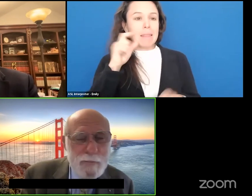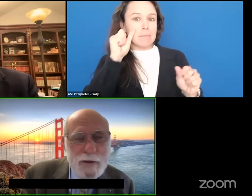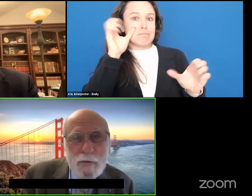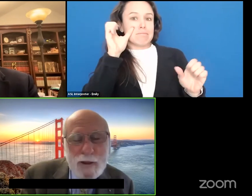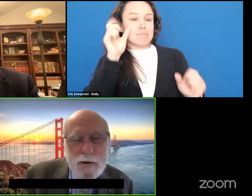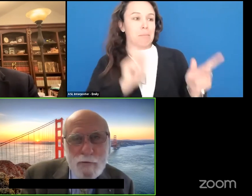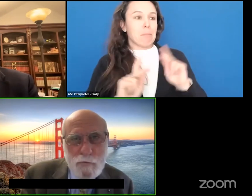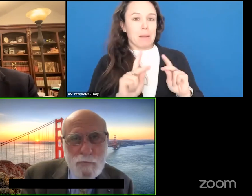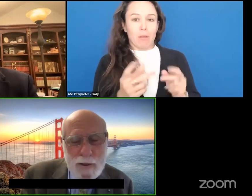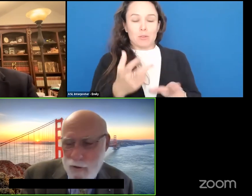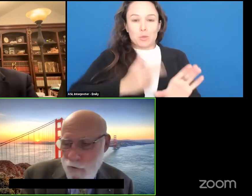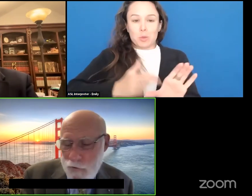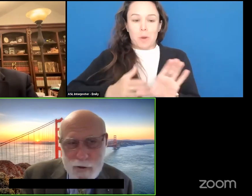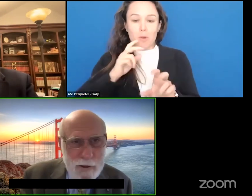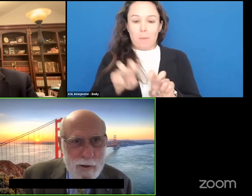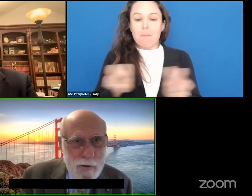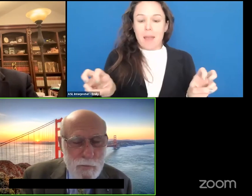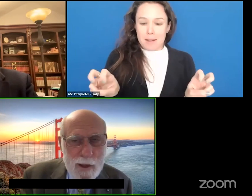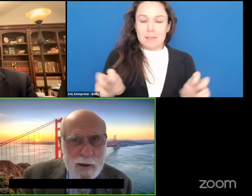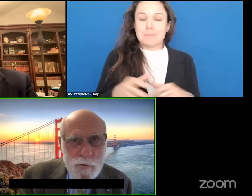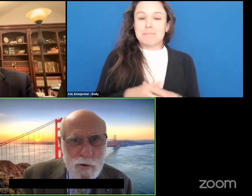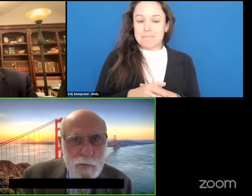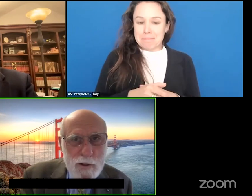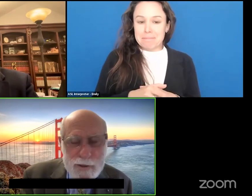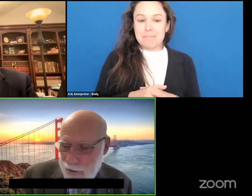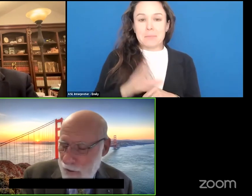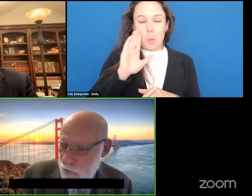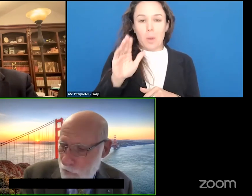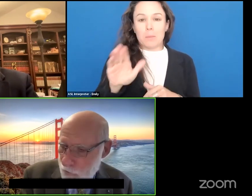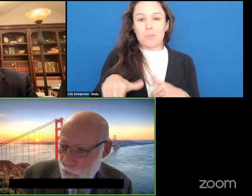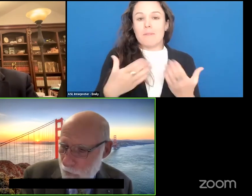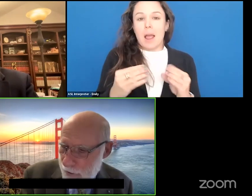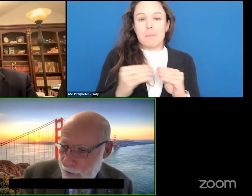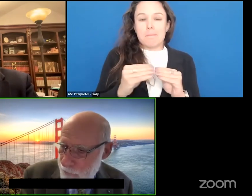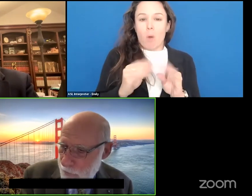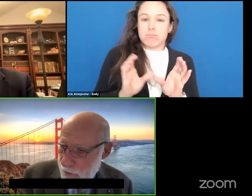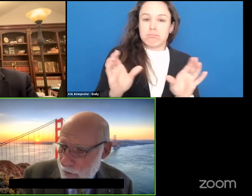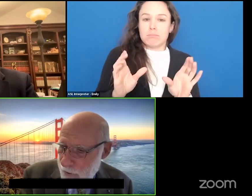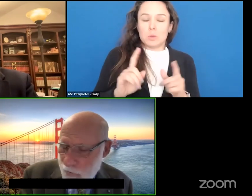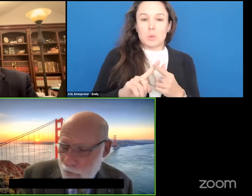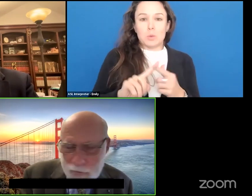have coming on the panels will certainly add credibility to all of the planning.